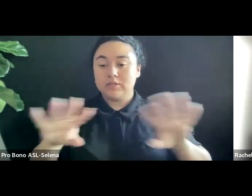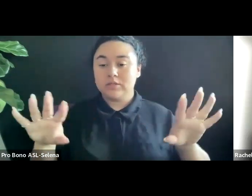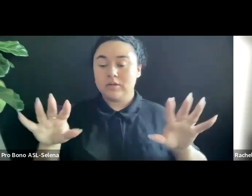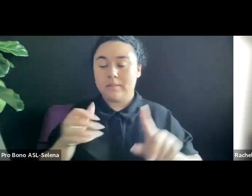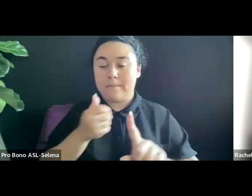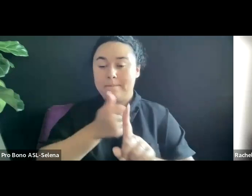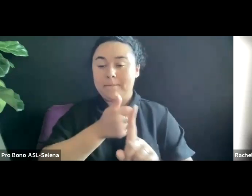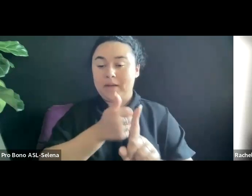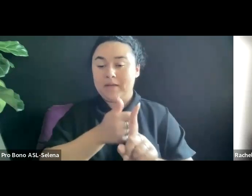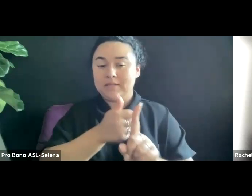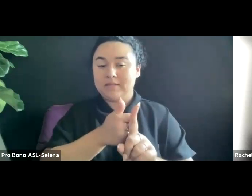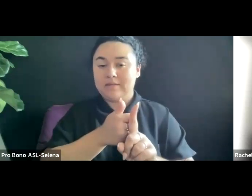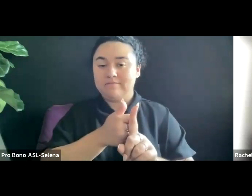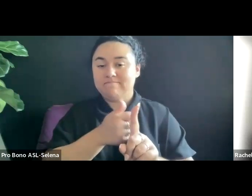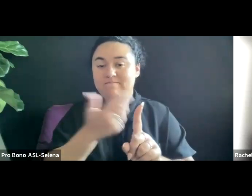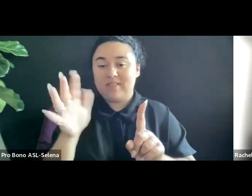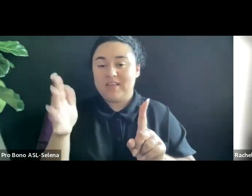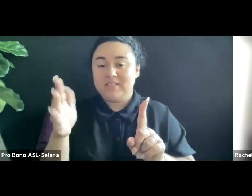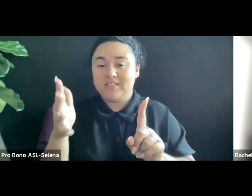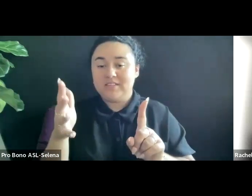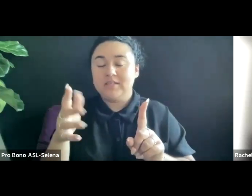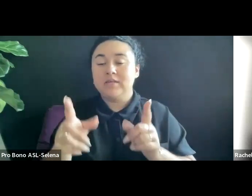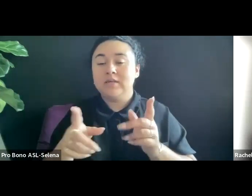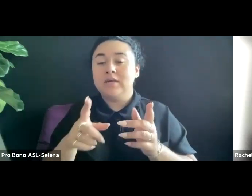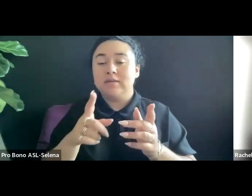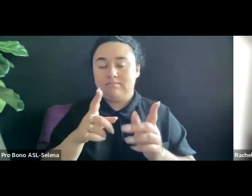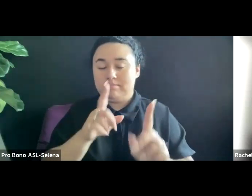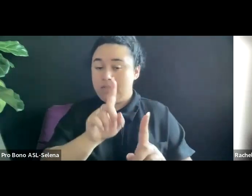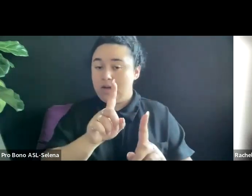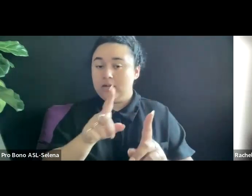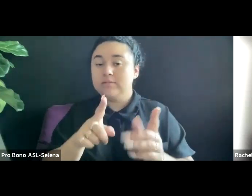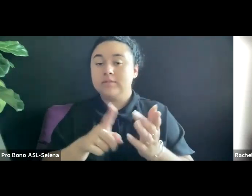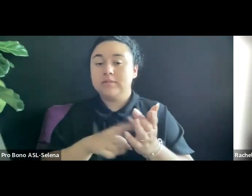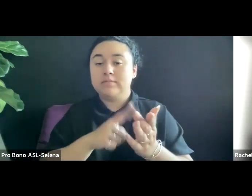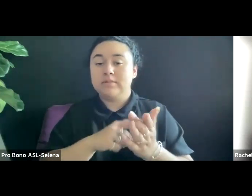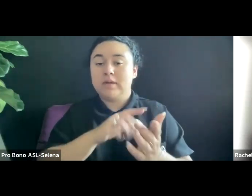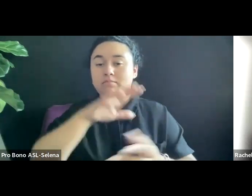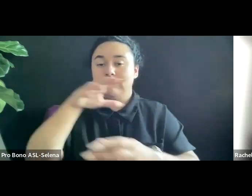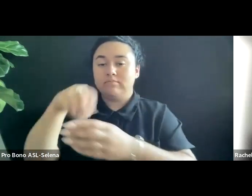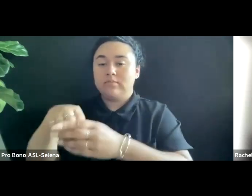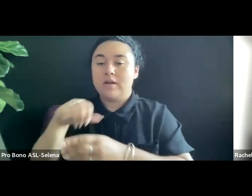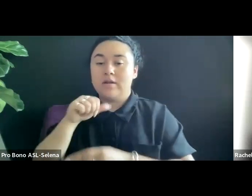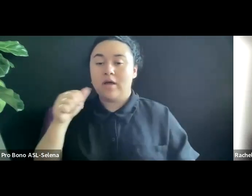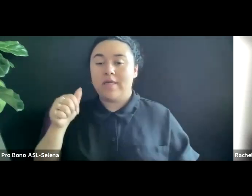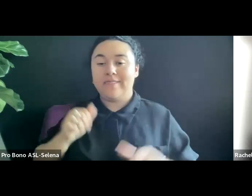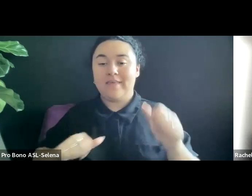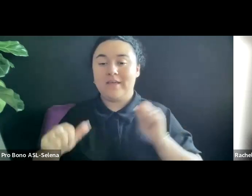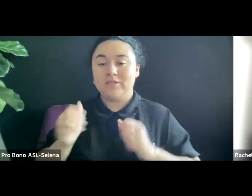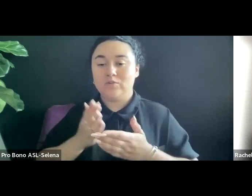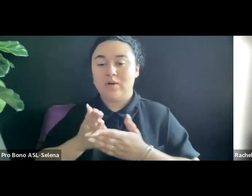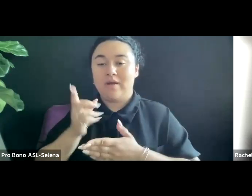NONTHEATRICAL RIGHTS IN A DISTRIBUTION CONTRACT. IT IS HELP TO FEEL HAVE A VERSION OF YOUR FILM